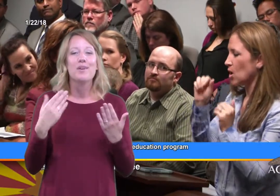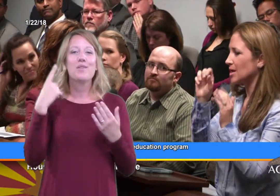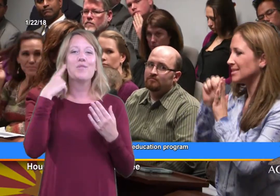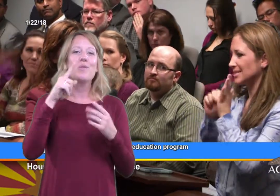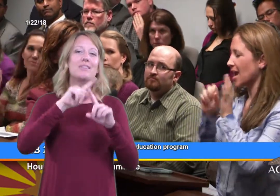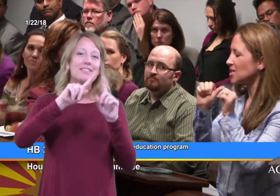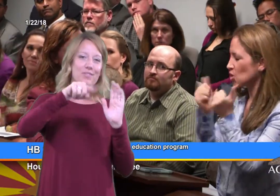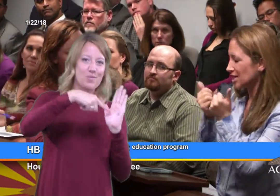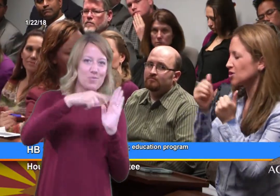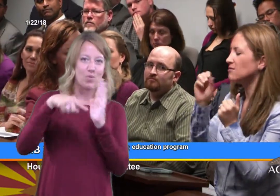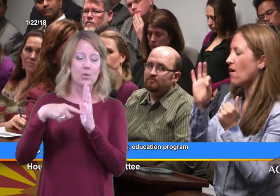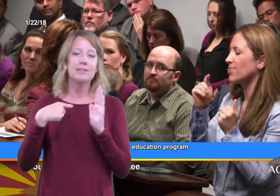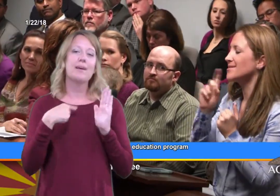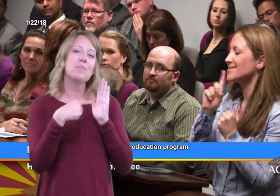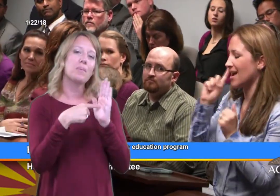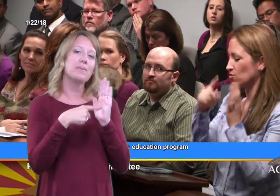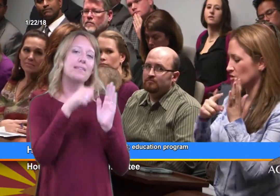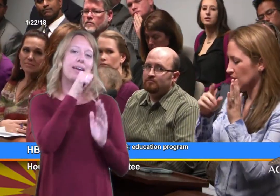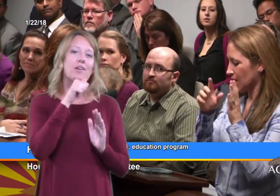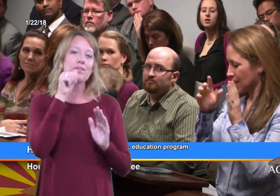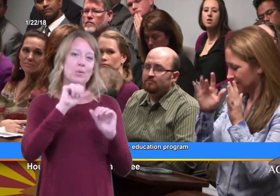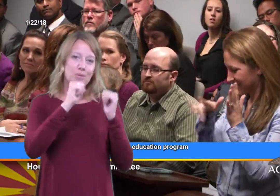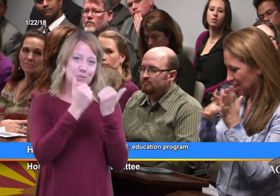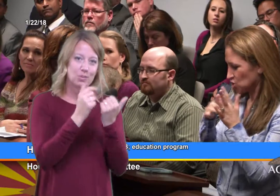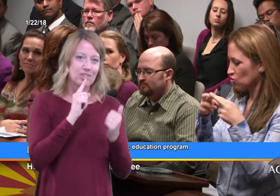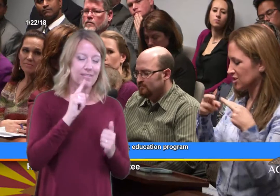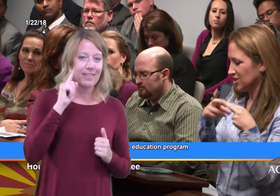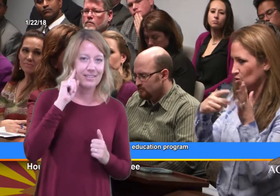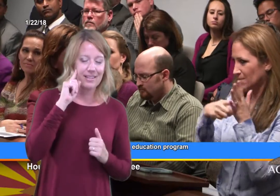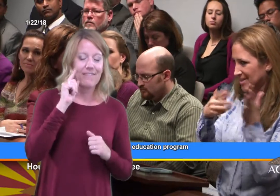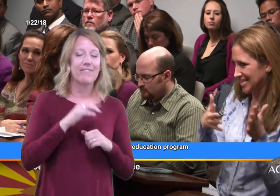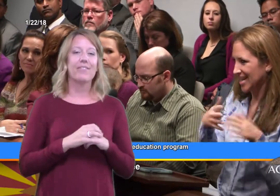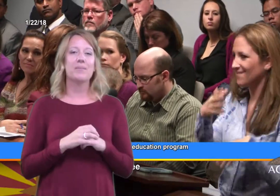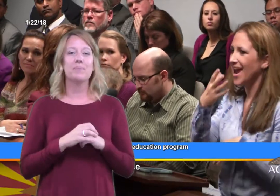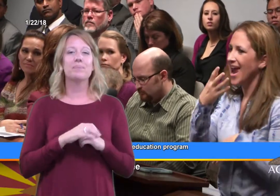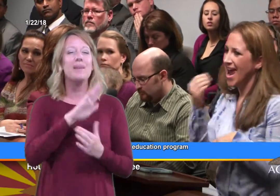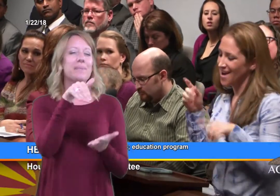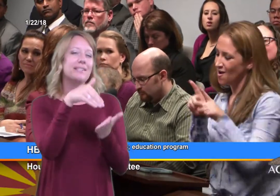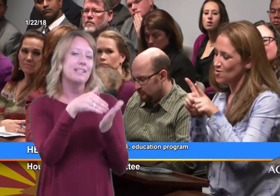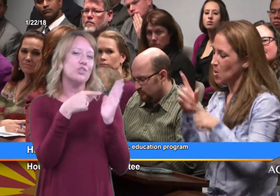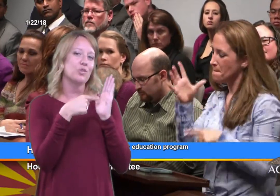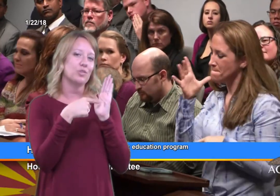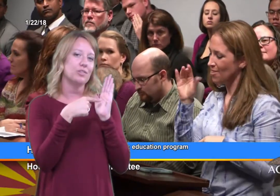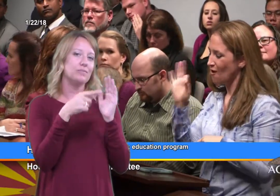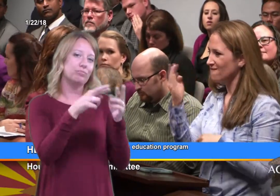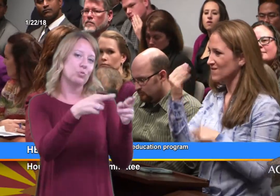I'm representing the Arizona Association of the Deaf, I am the central region representative,